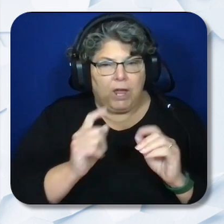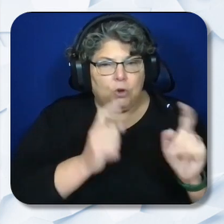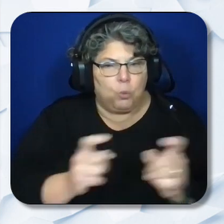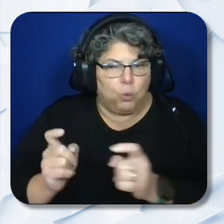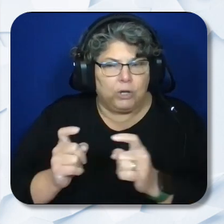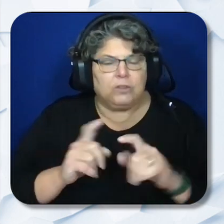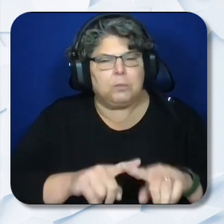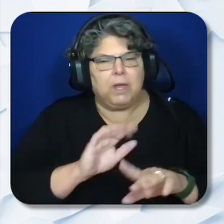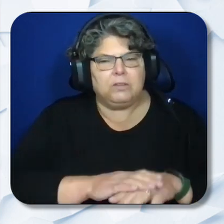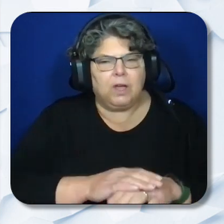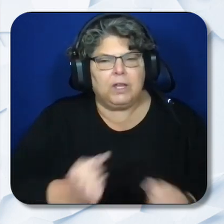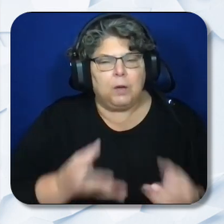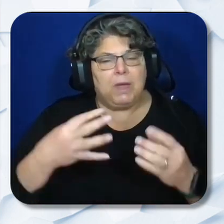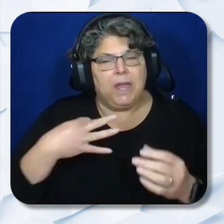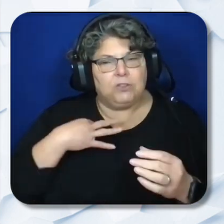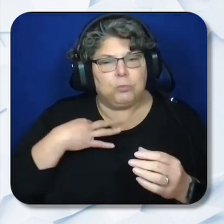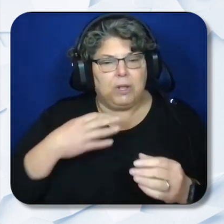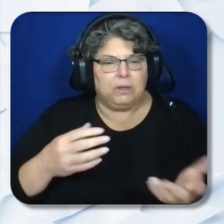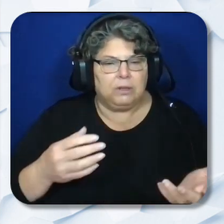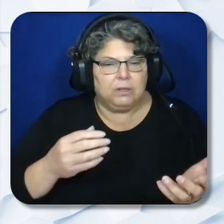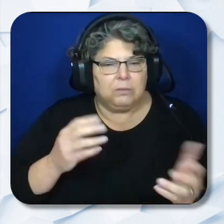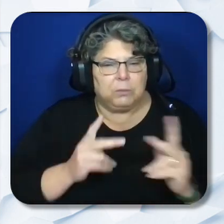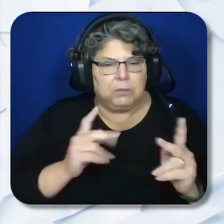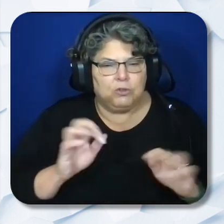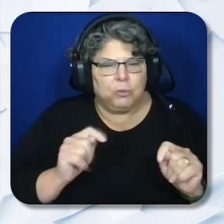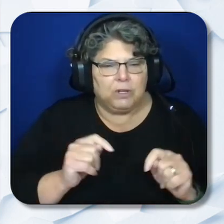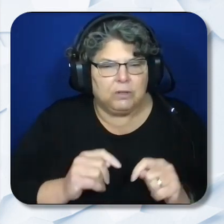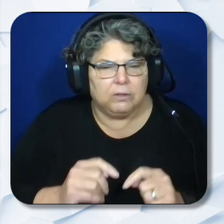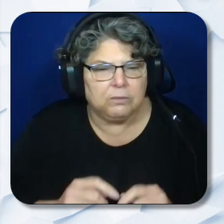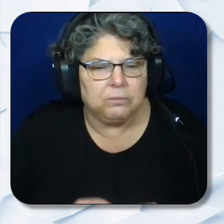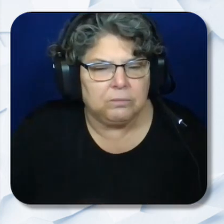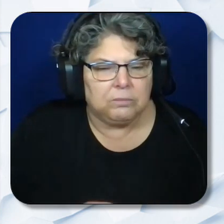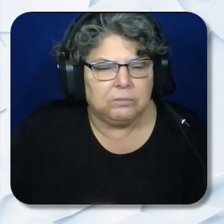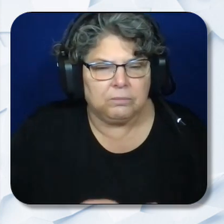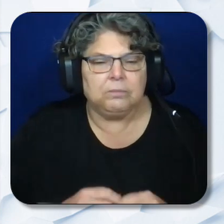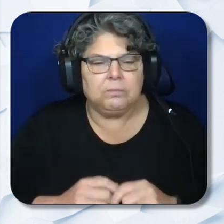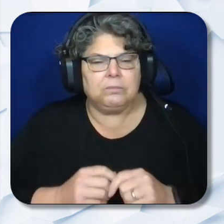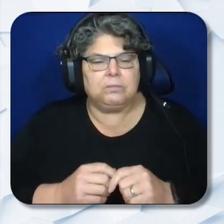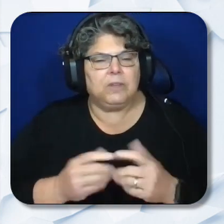on the number of eligible applications and the amount of available funding. Final approval of